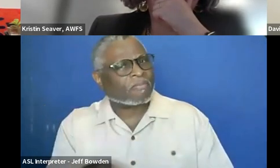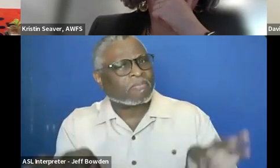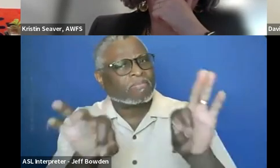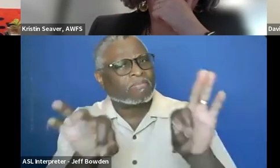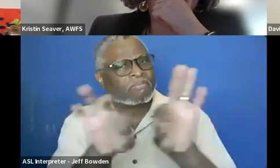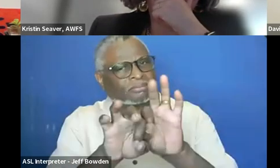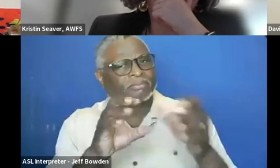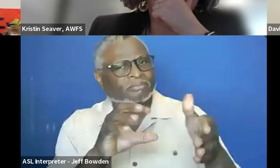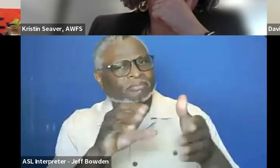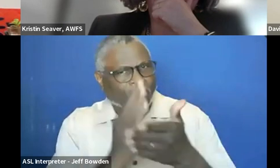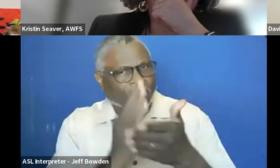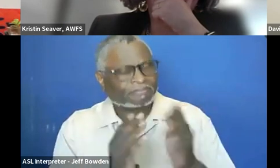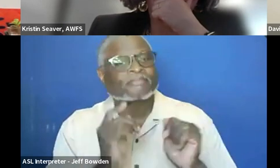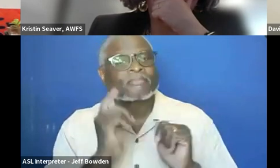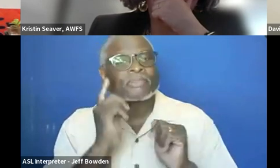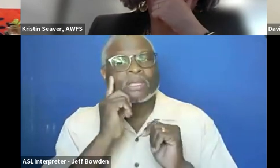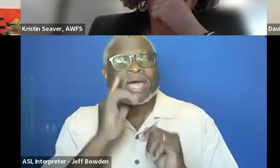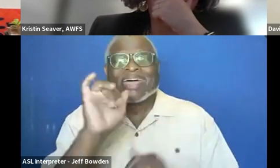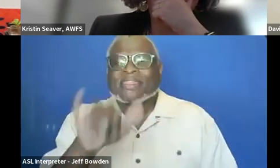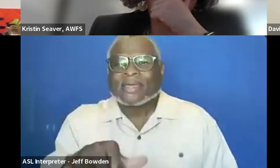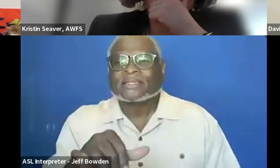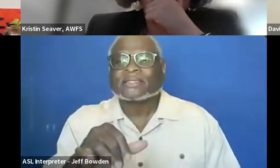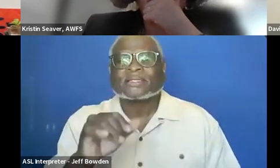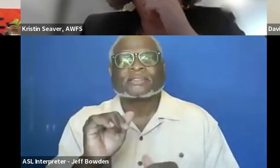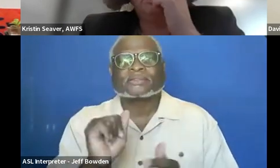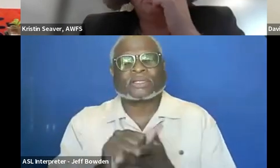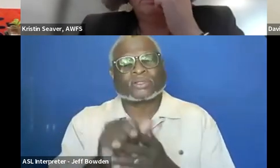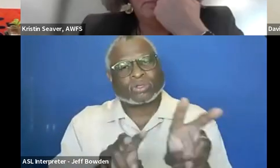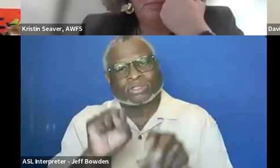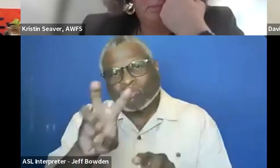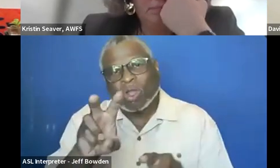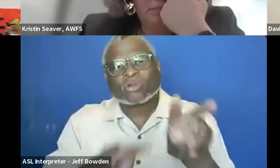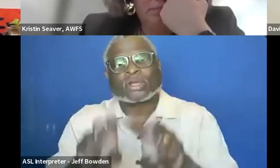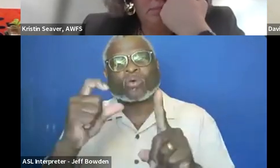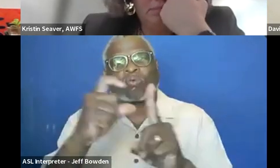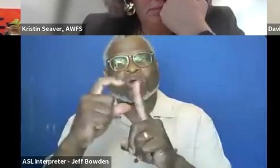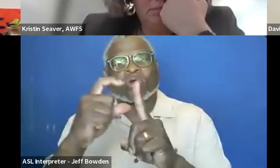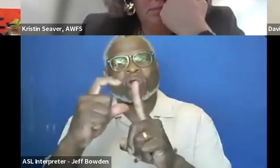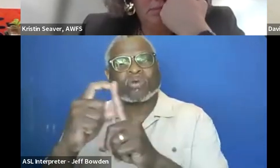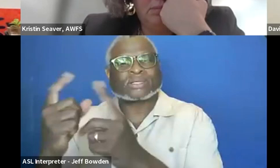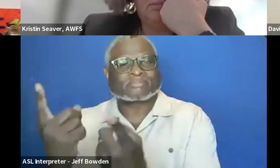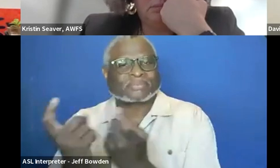So the software is looking at the words in the solicitation or contract document